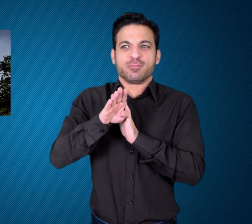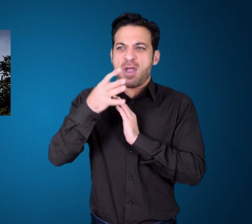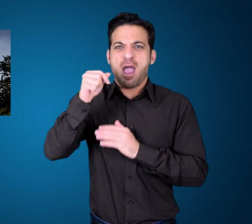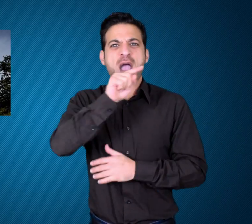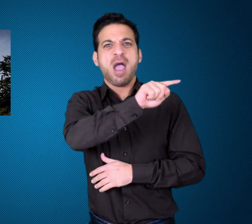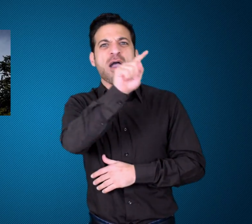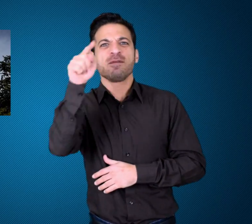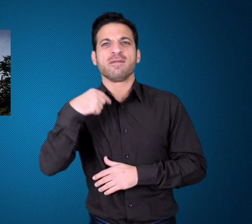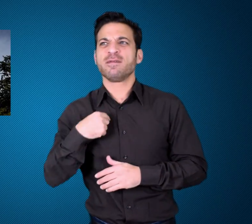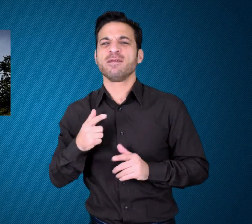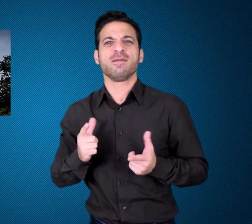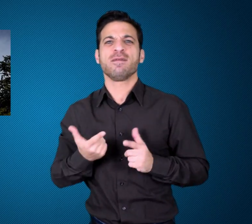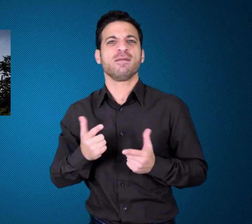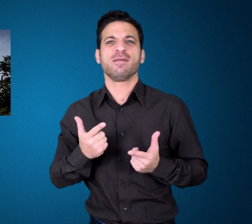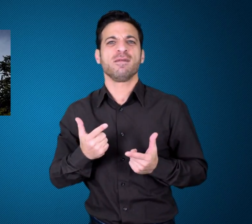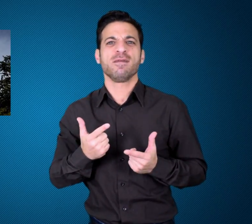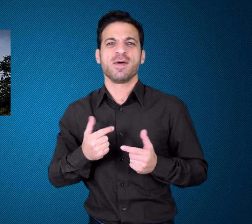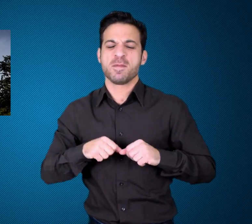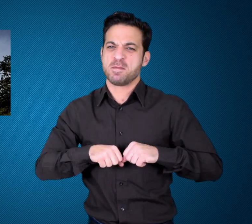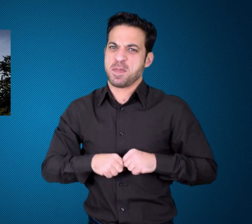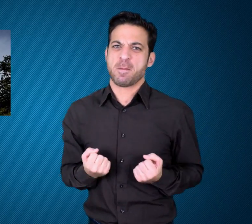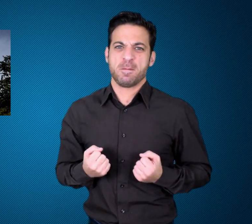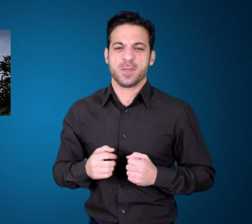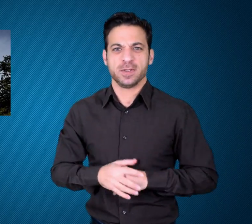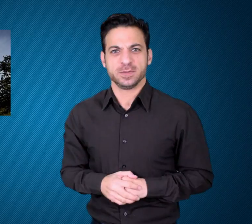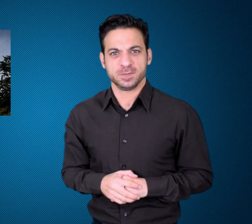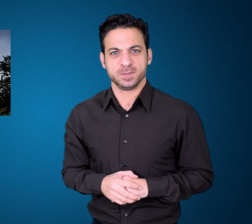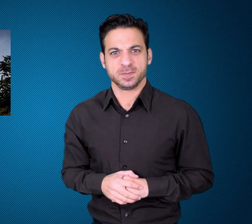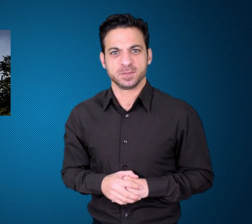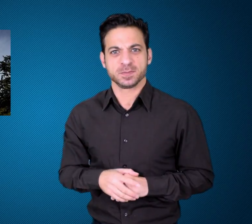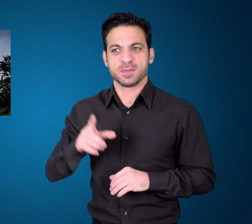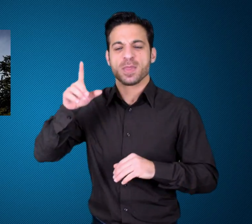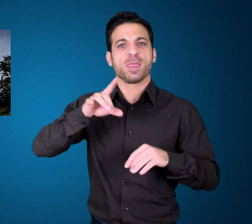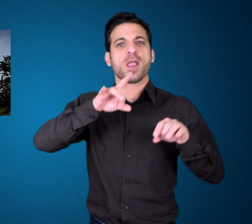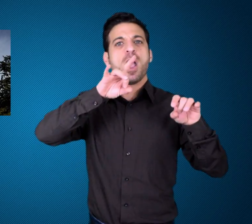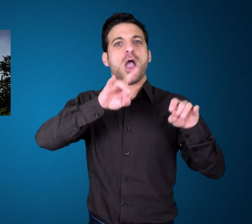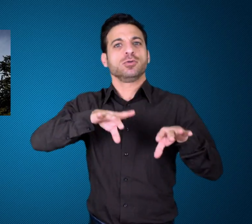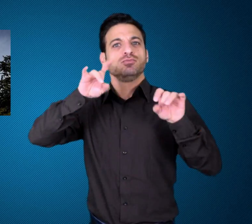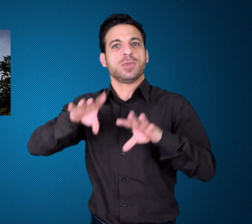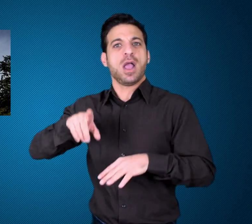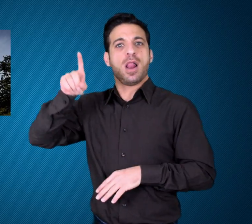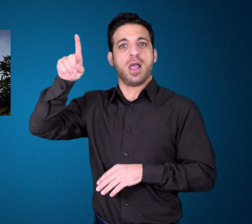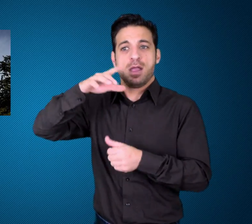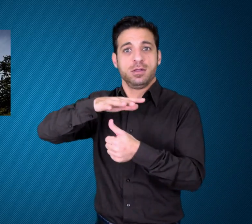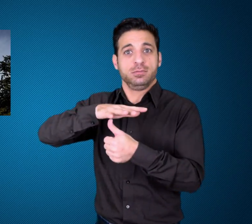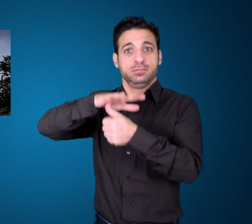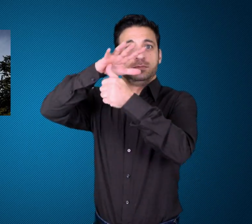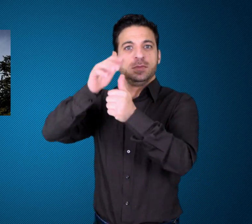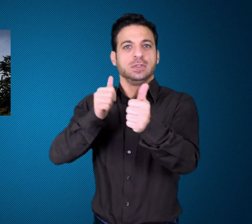governments and national sporting